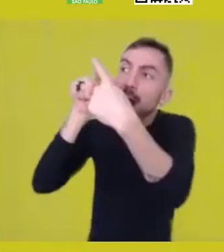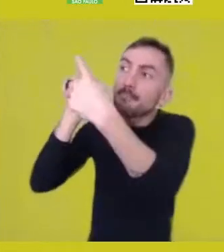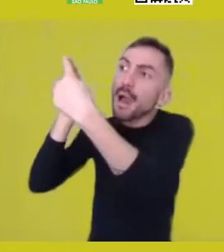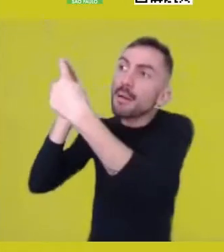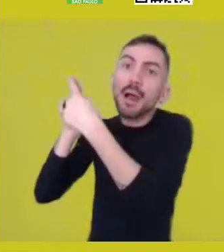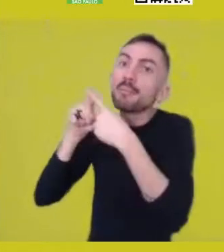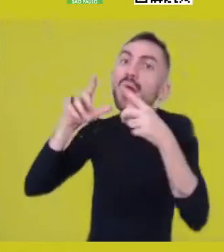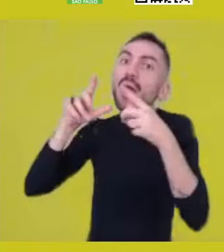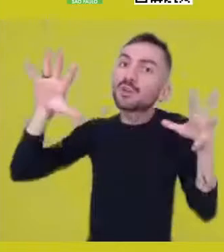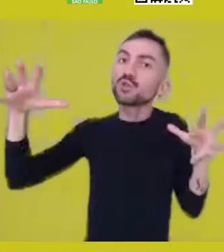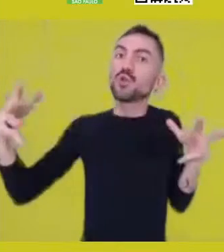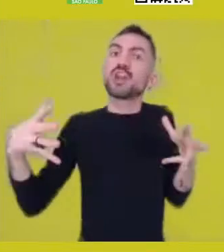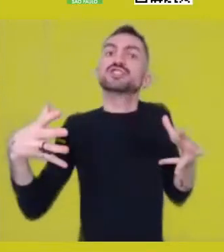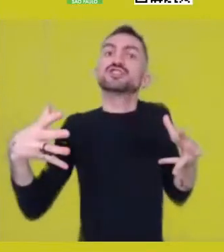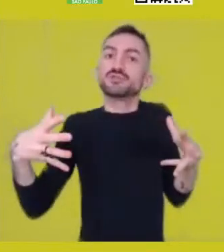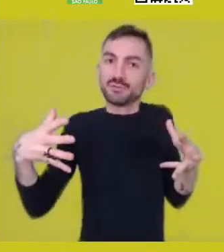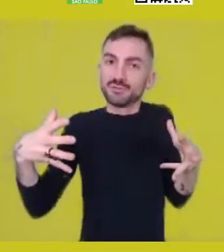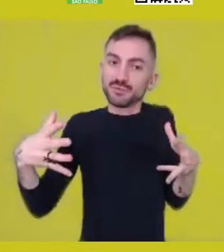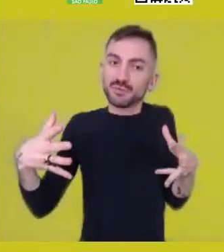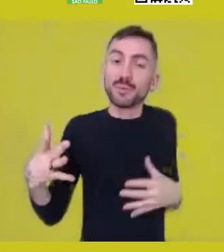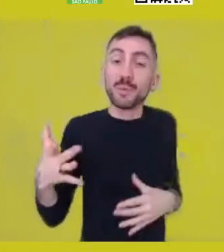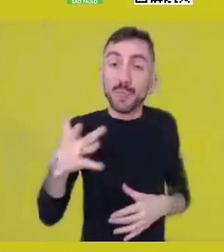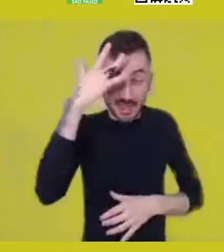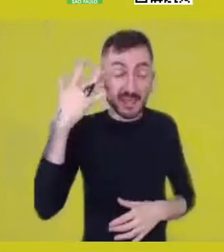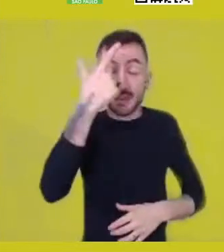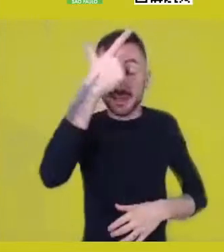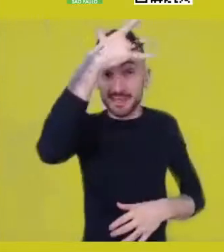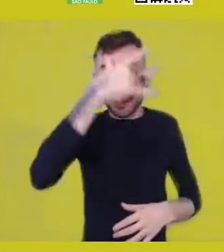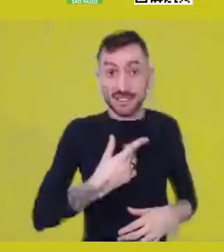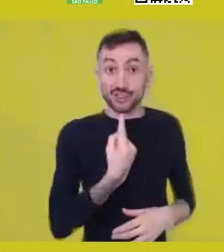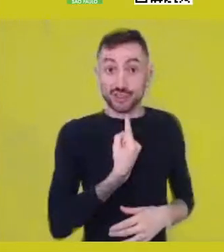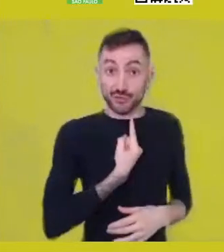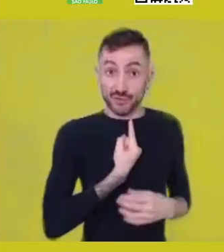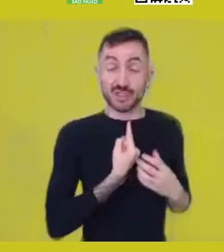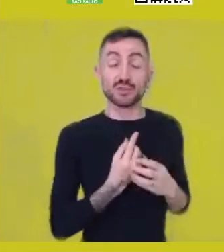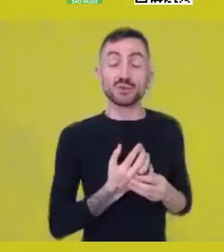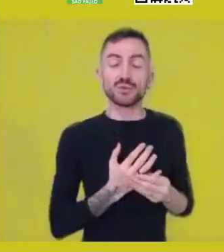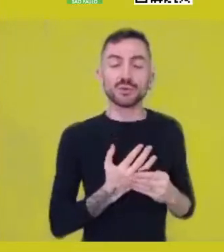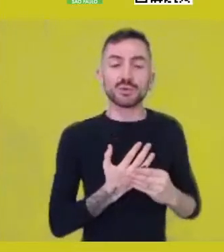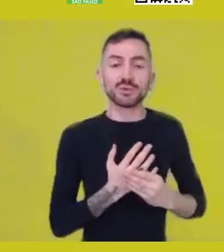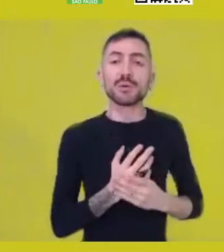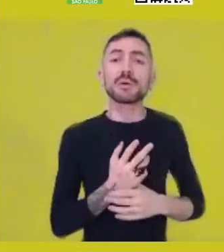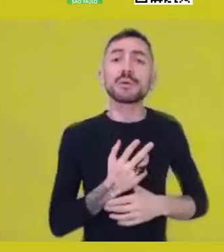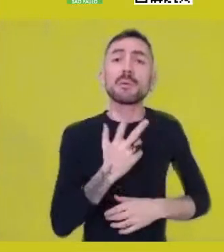The individual, it’s as if it didn’t gain strength.